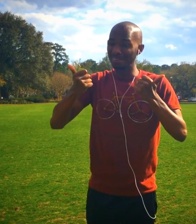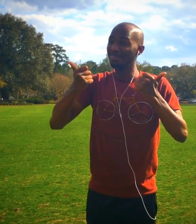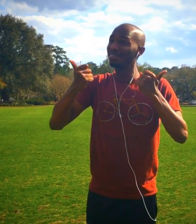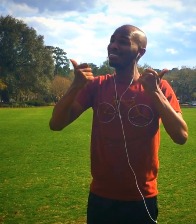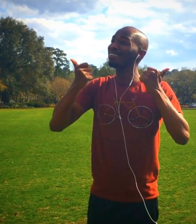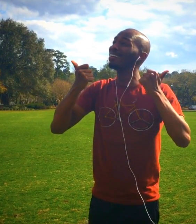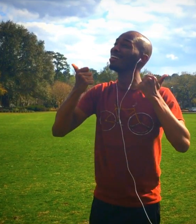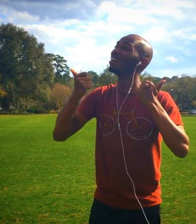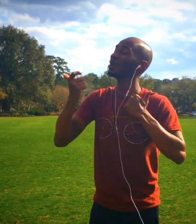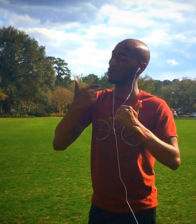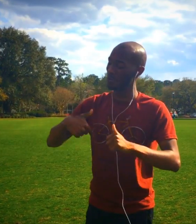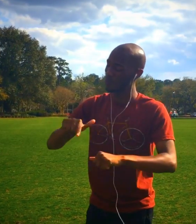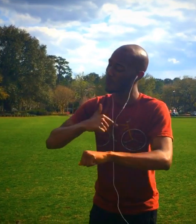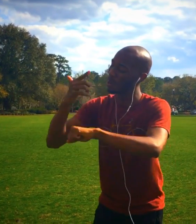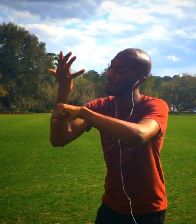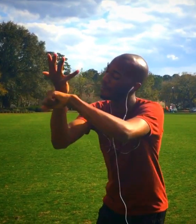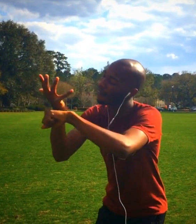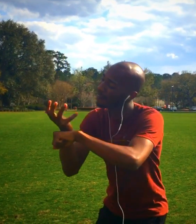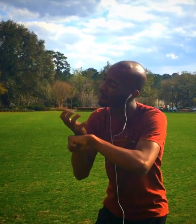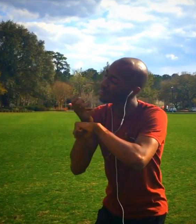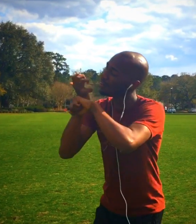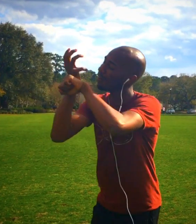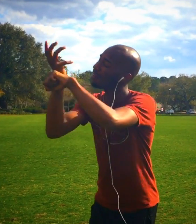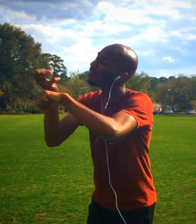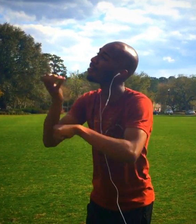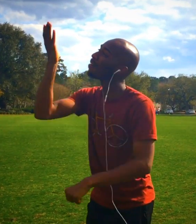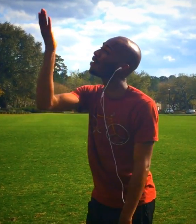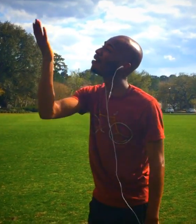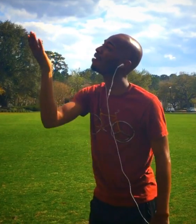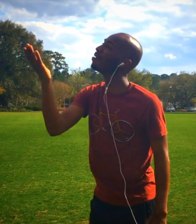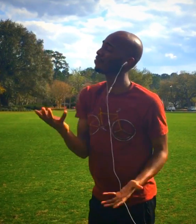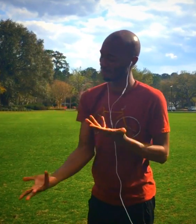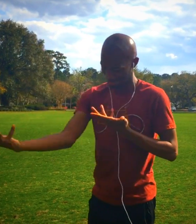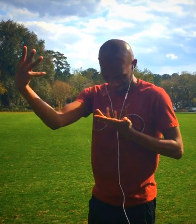Your glory, God, is what our hearts long for